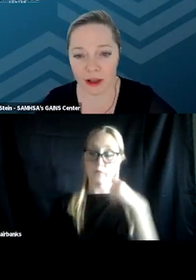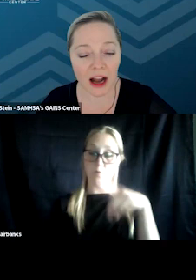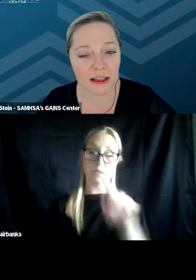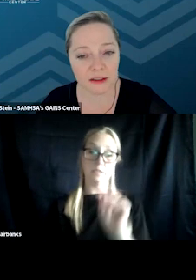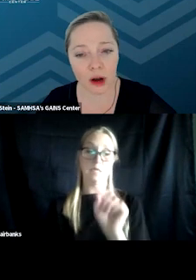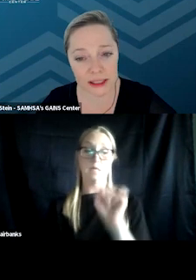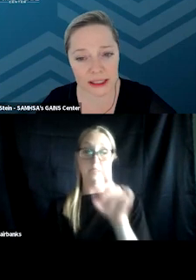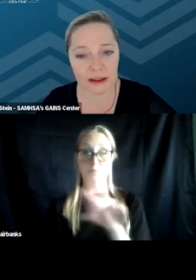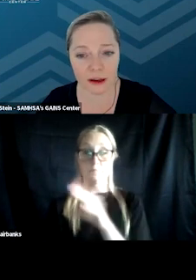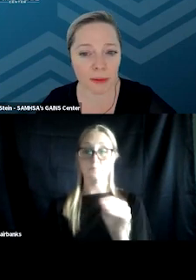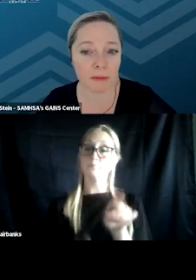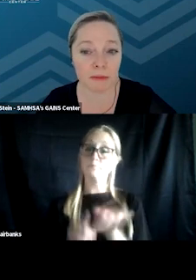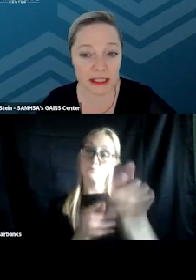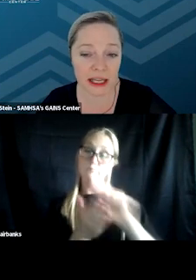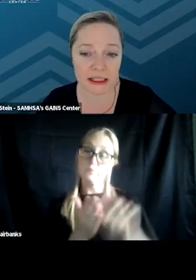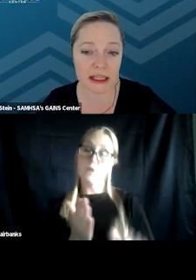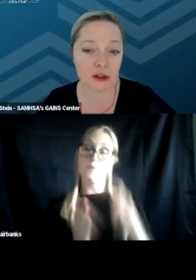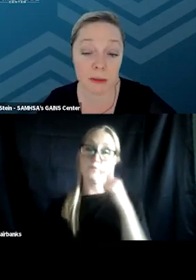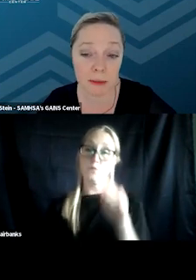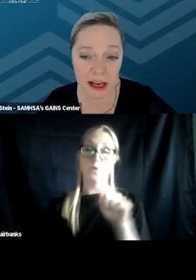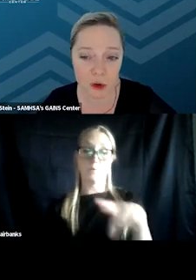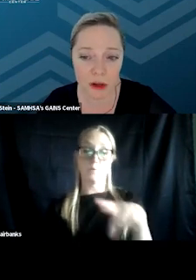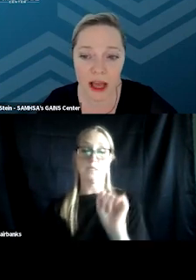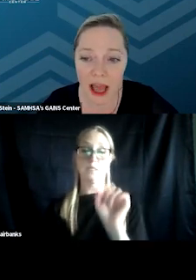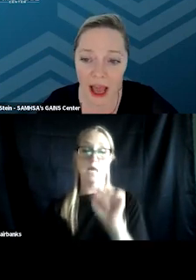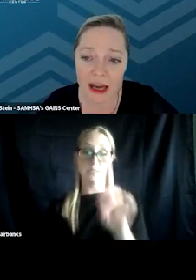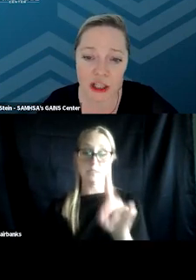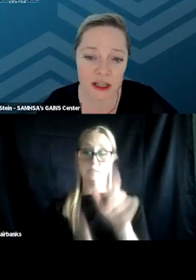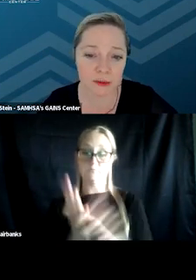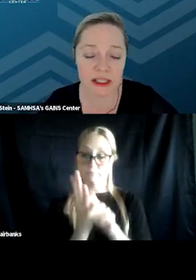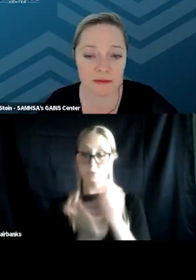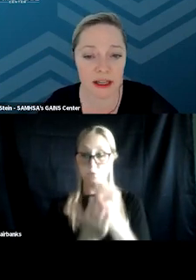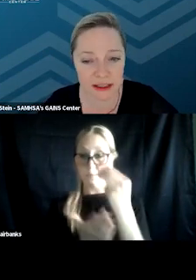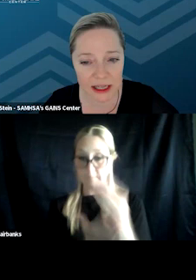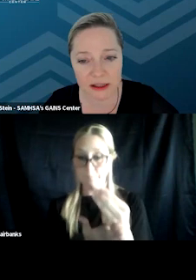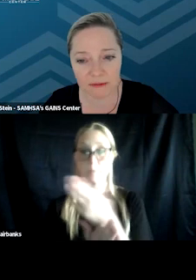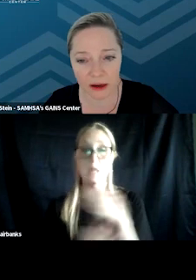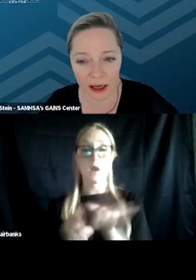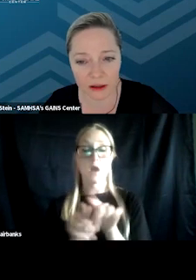"Cognitive Processing Therapy PTSD Treatment Manual," and she has received extensive funding